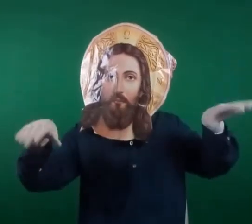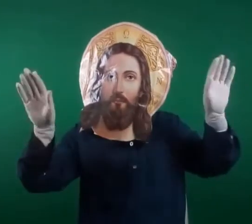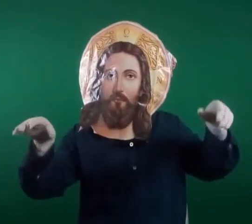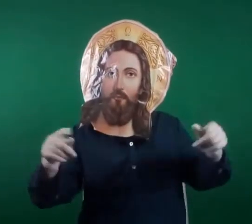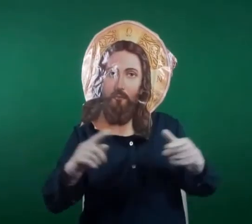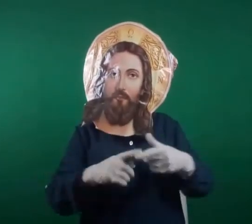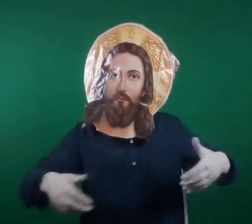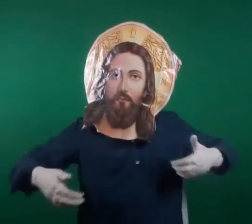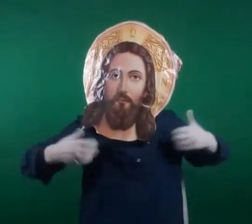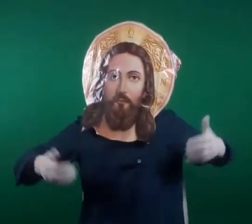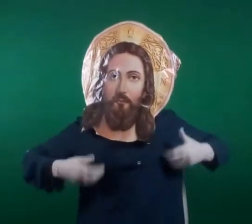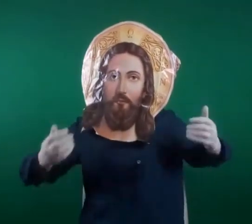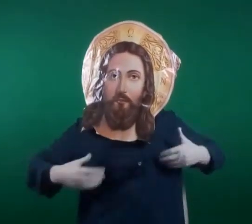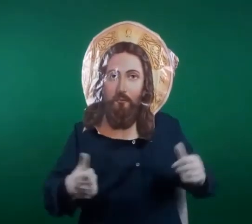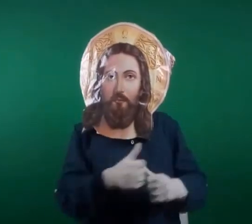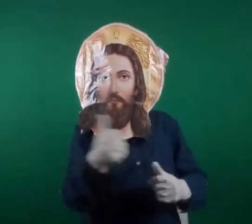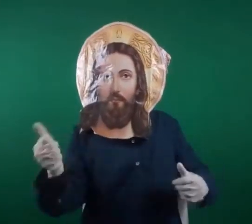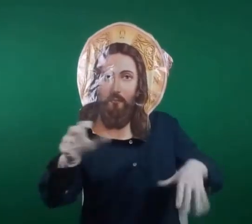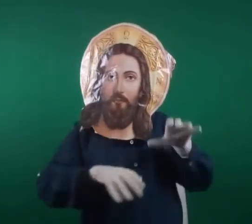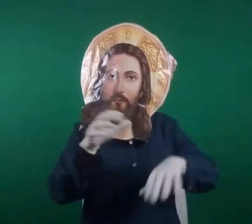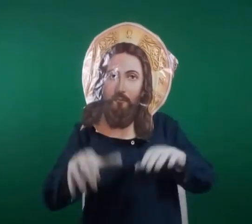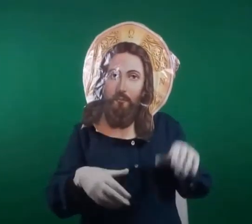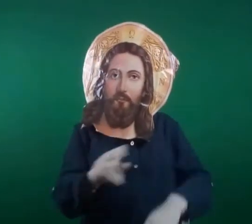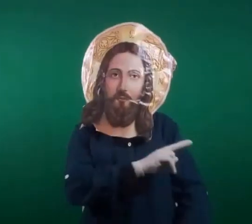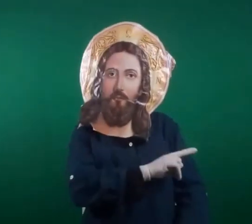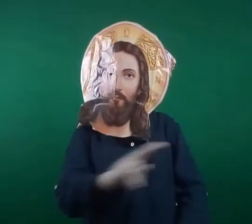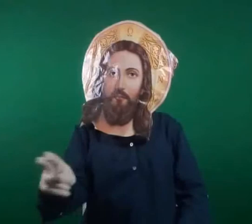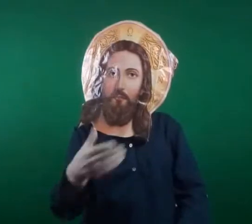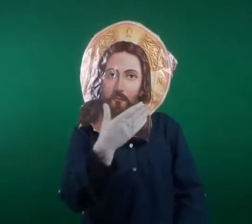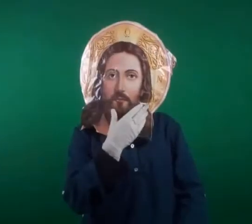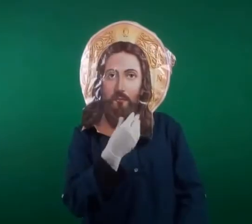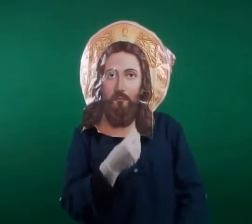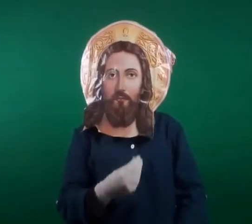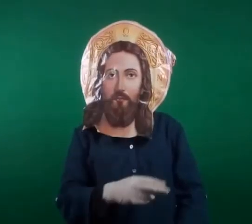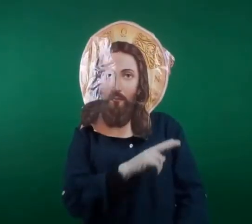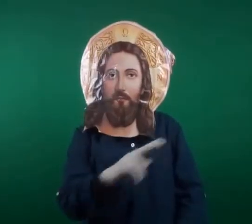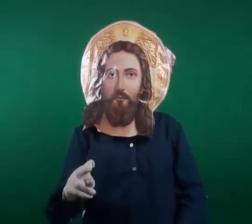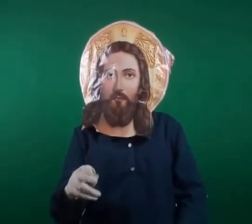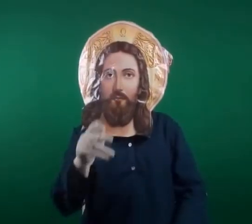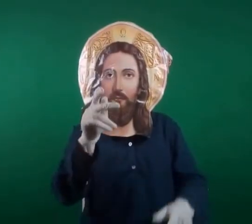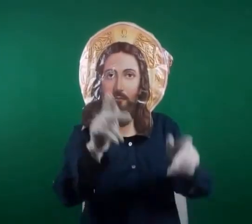The fig tree has its place in nature a beautiful tree but Figs are not for humans but rather the food of birds, monkeys and other creatures not mankind.